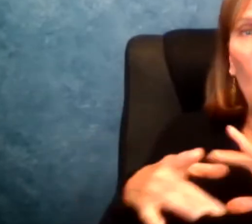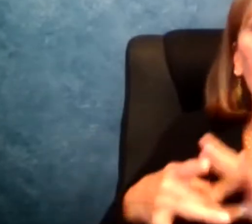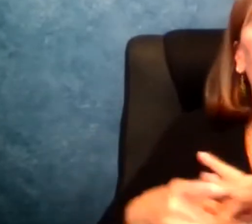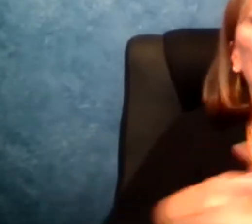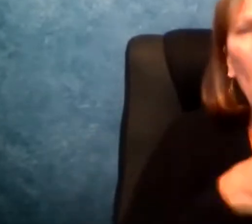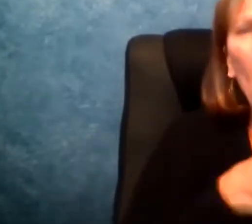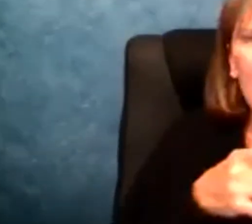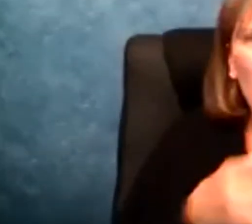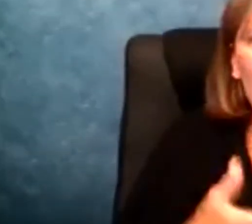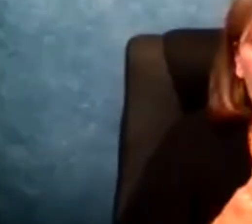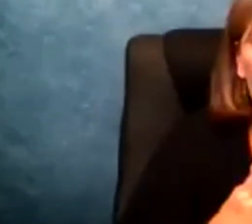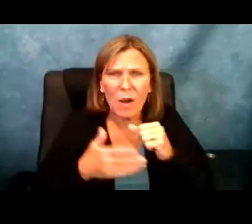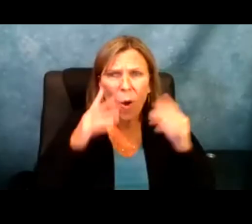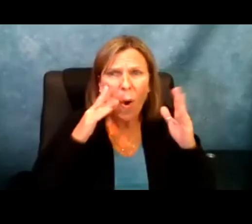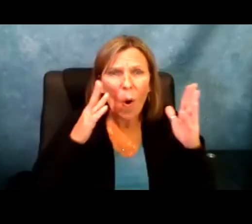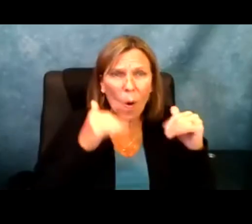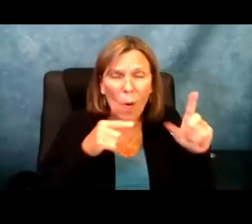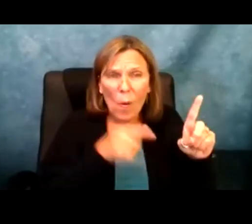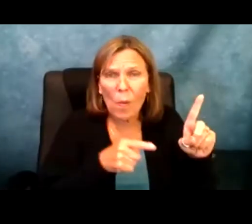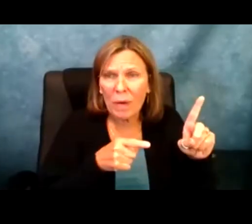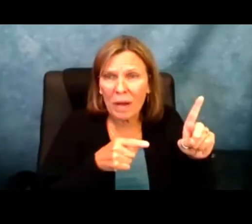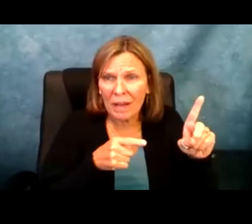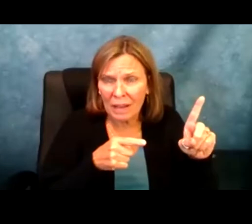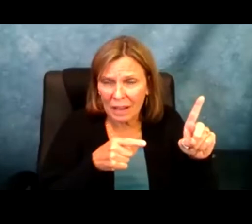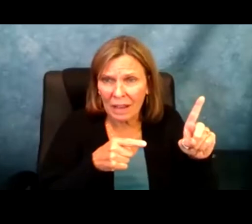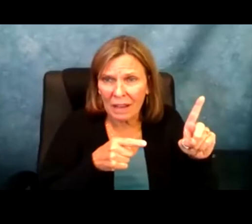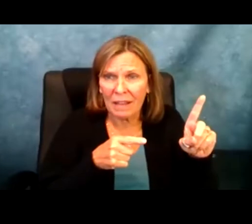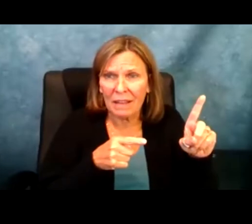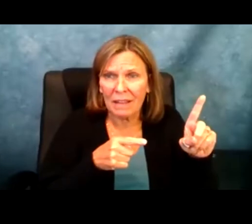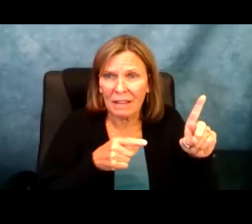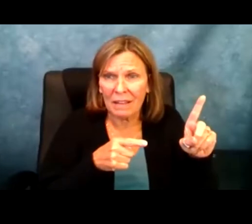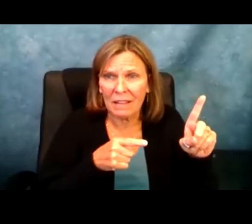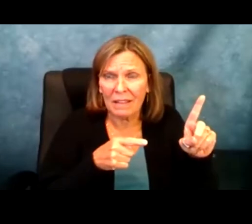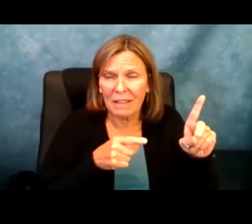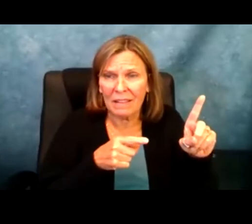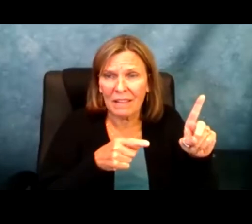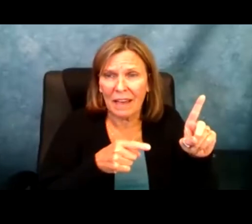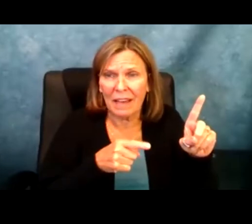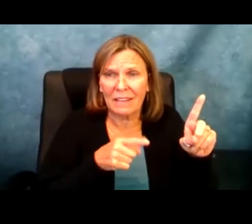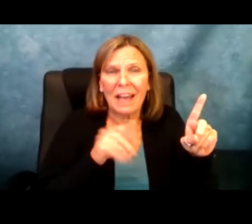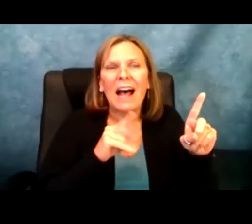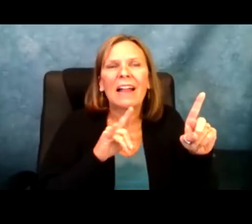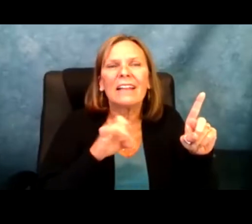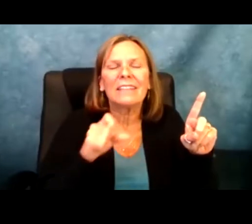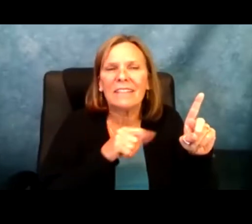VCIL. I work with youth across the state and I am organizing this in collaboration with the help of the education